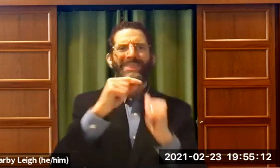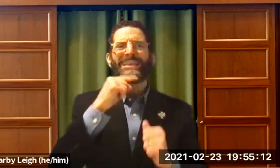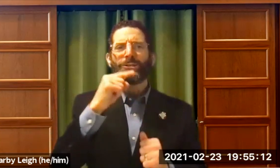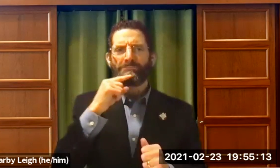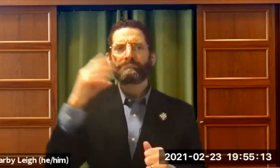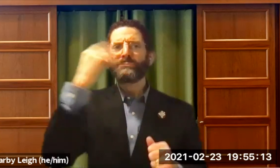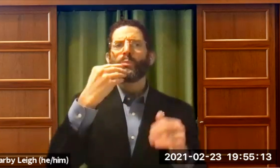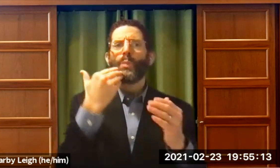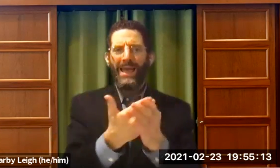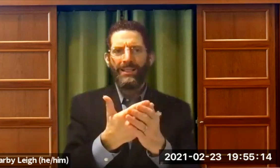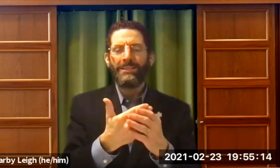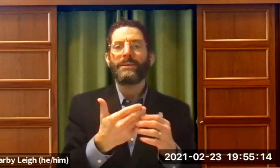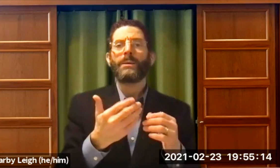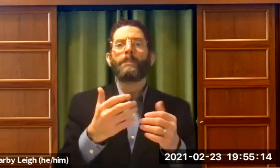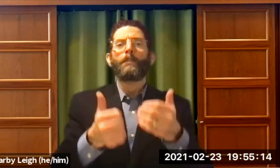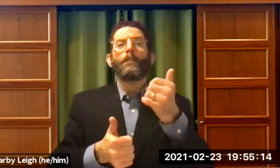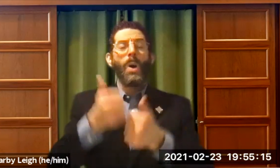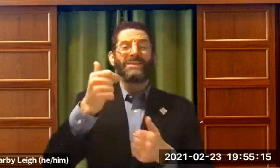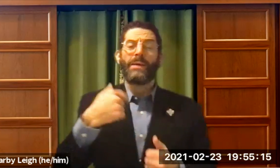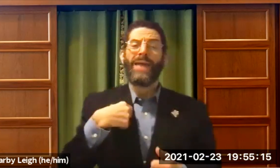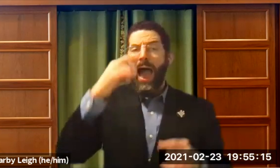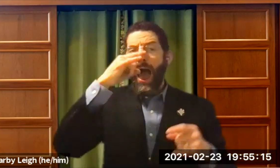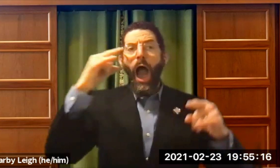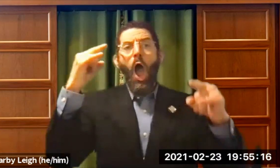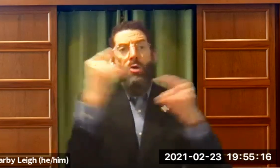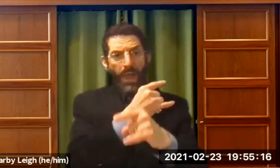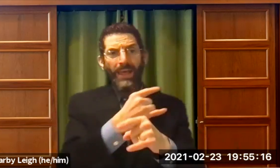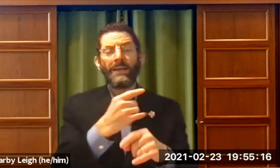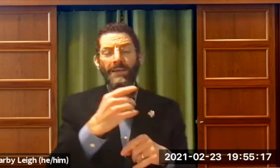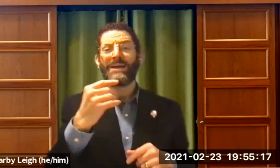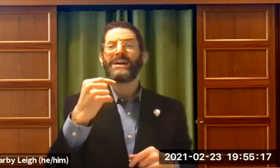I do communicate with hearing people pretty well. Mostly